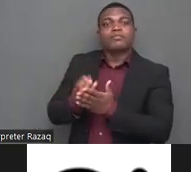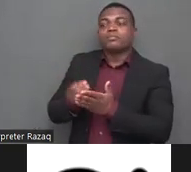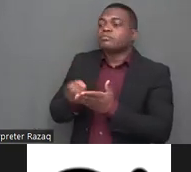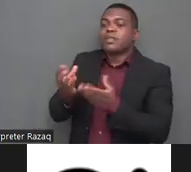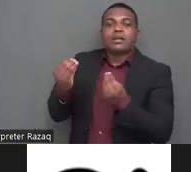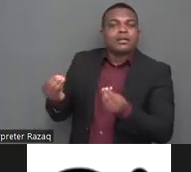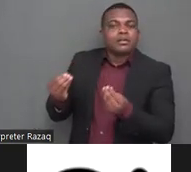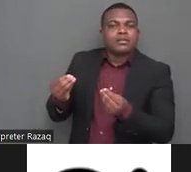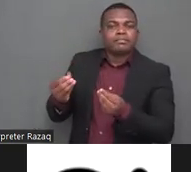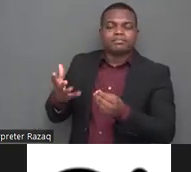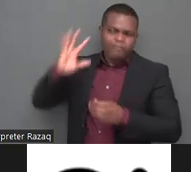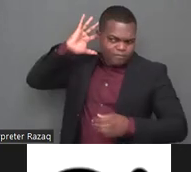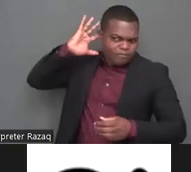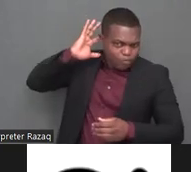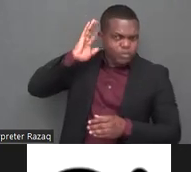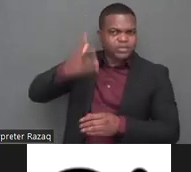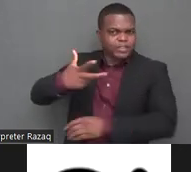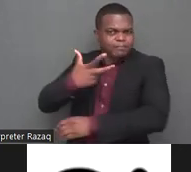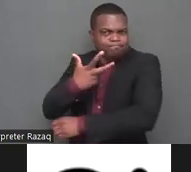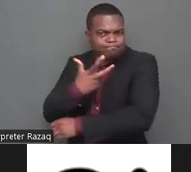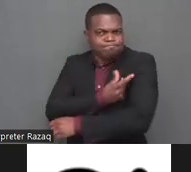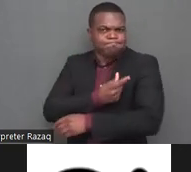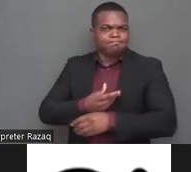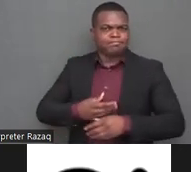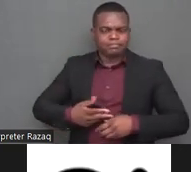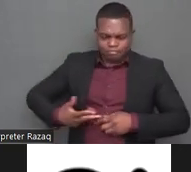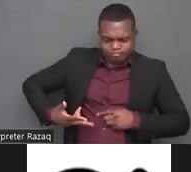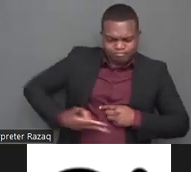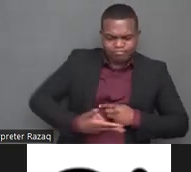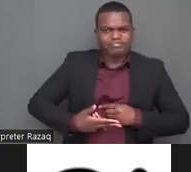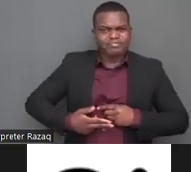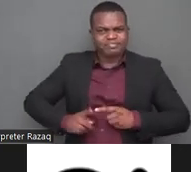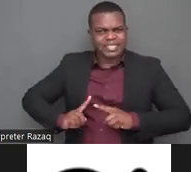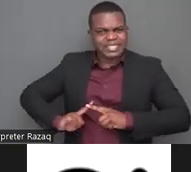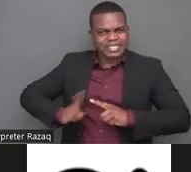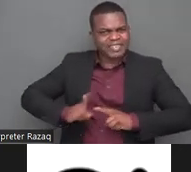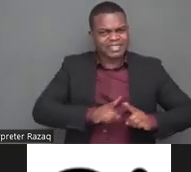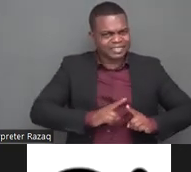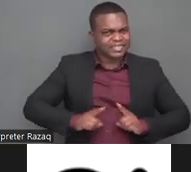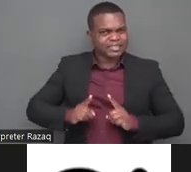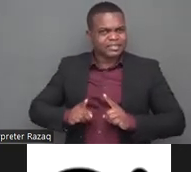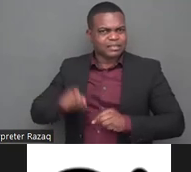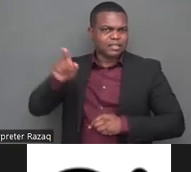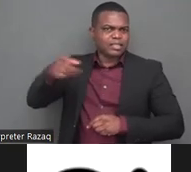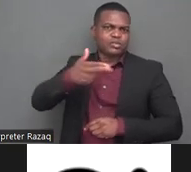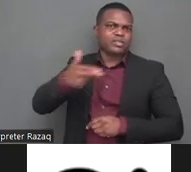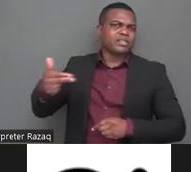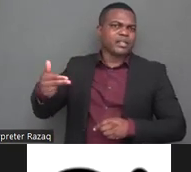because people still consider that it is normal that it is okay for women especially with